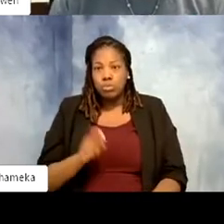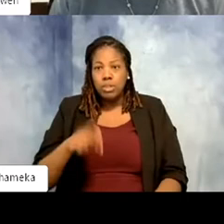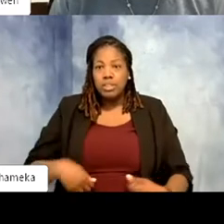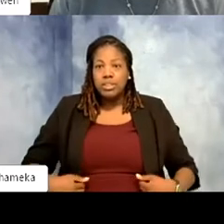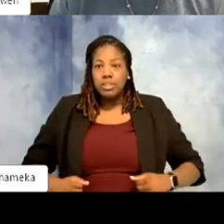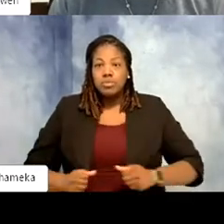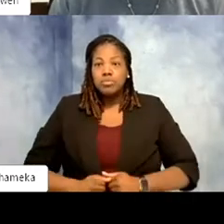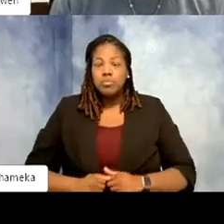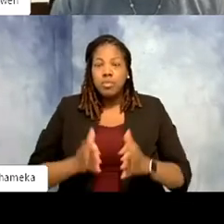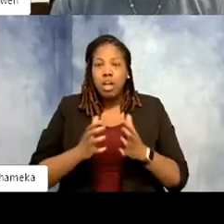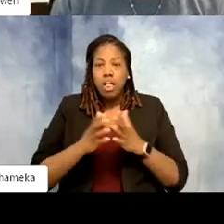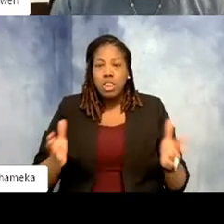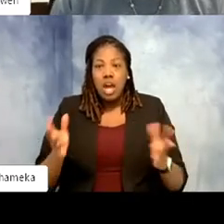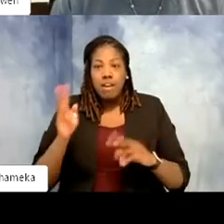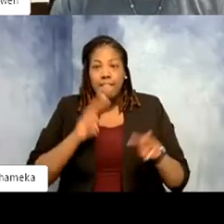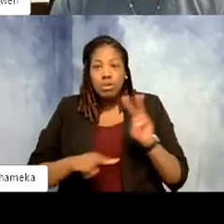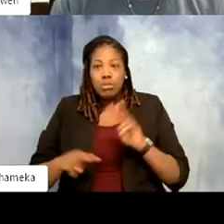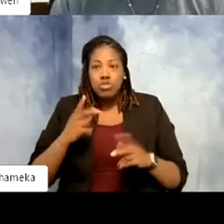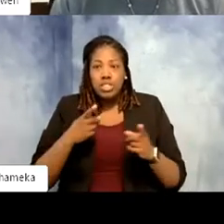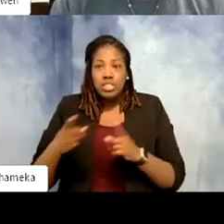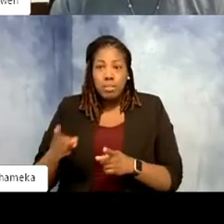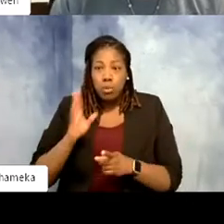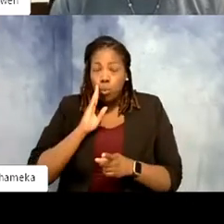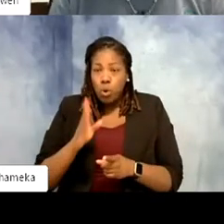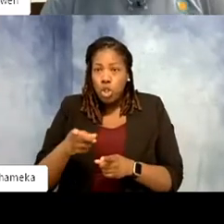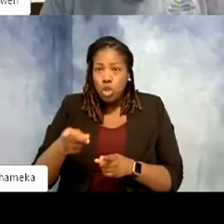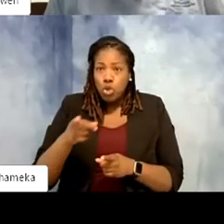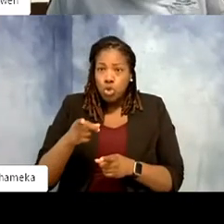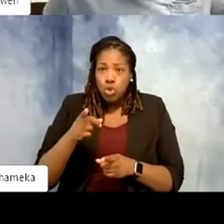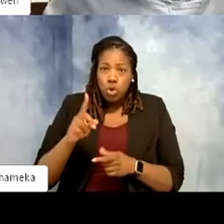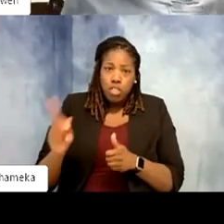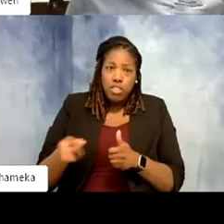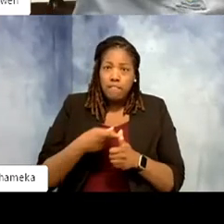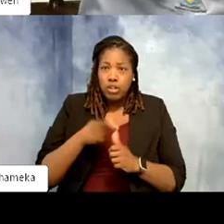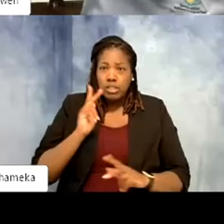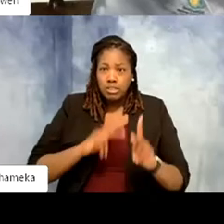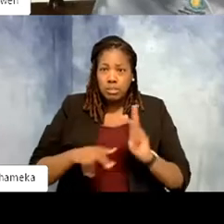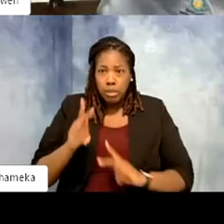observations, you know. You're you're the first people who are making observations about the